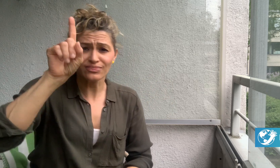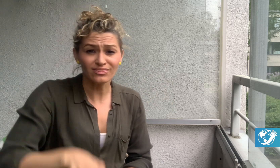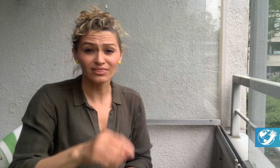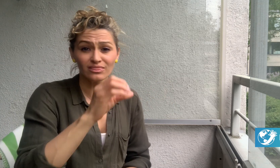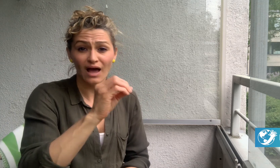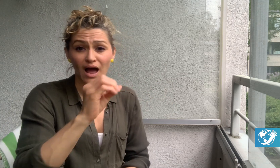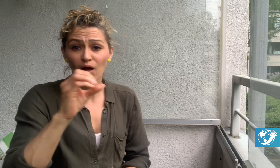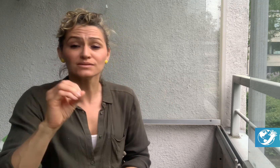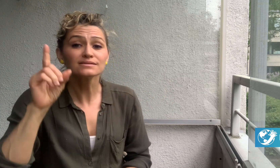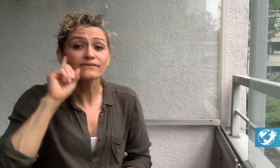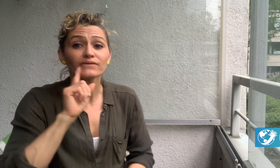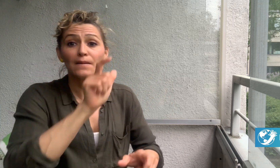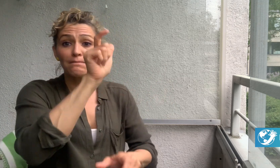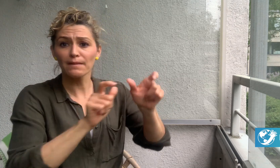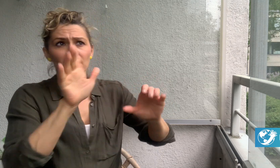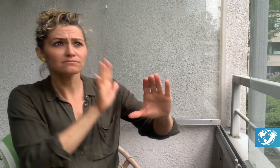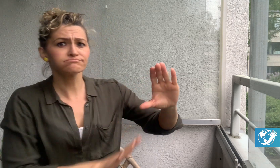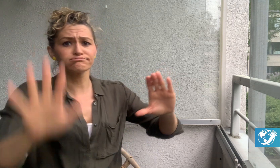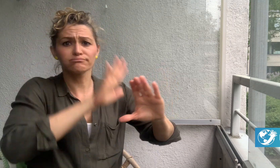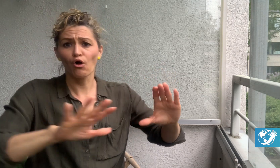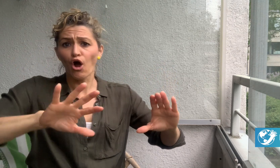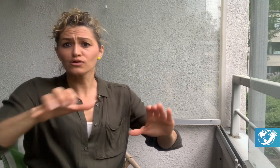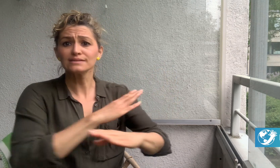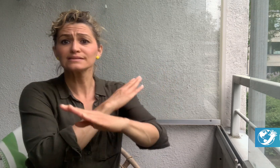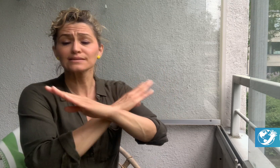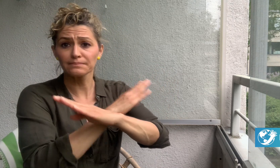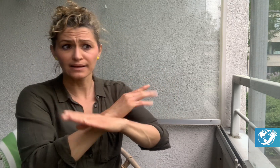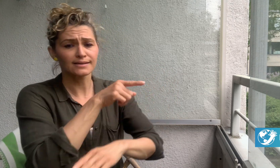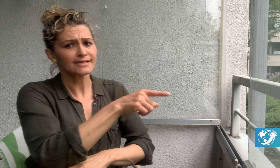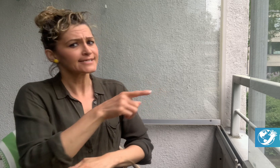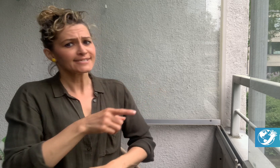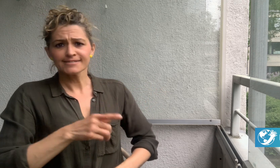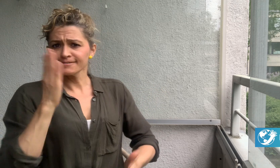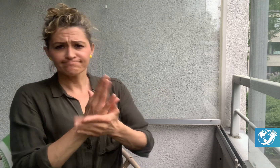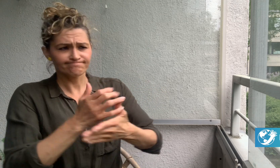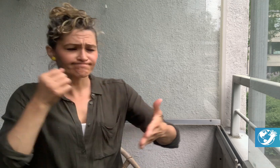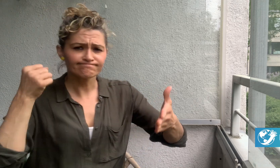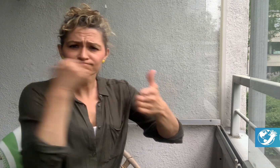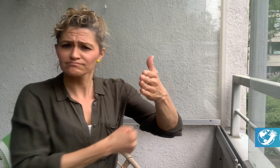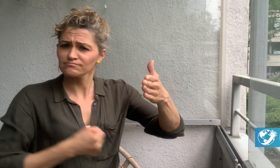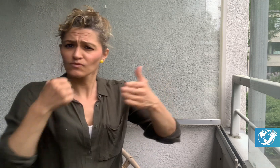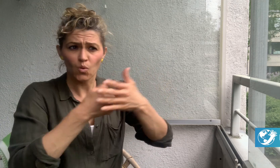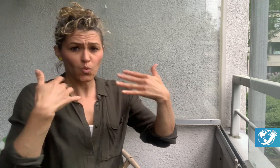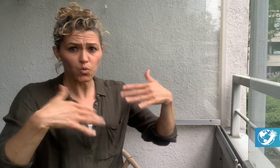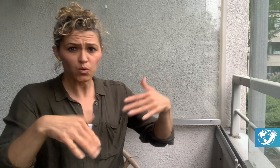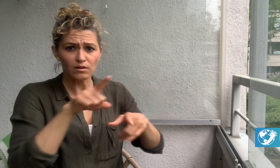represents over 20,000 Deaf people in Zambia and